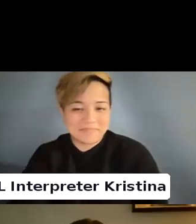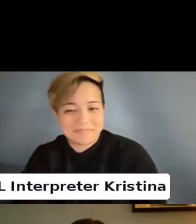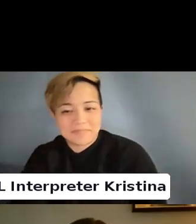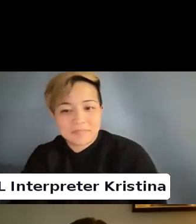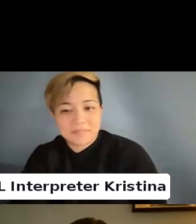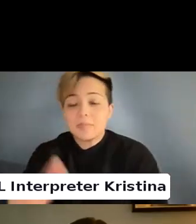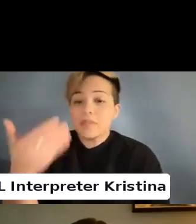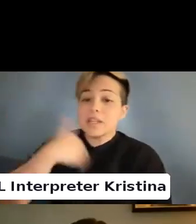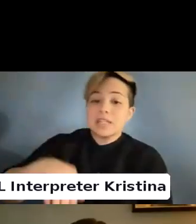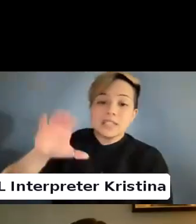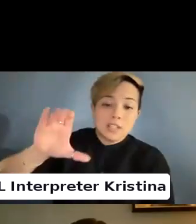This is Claudia.